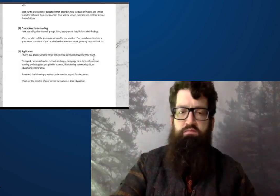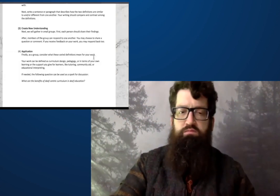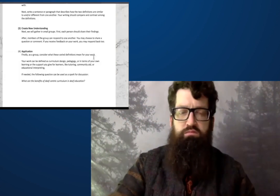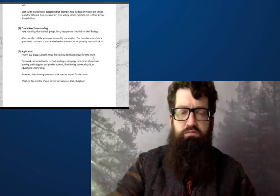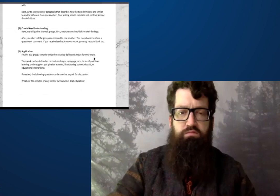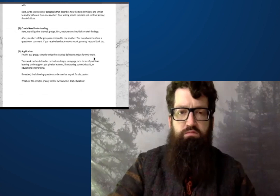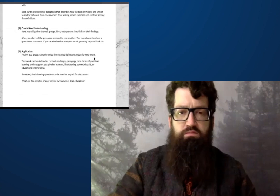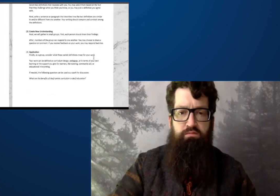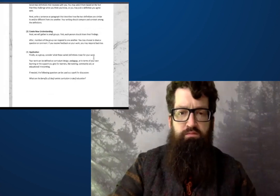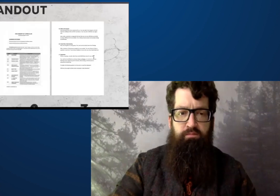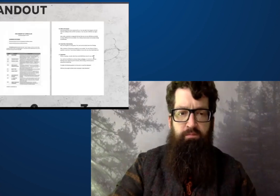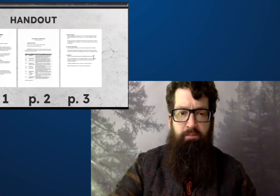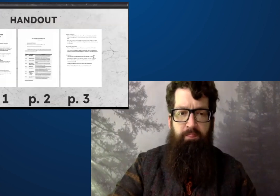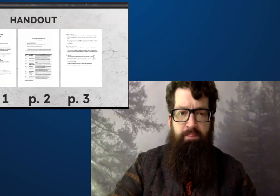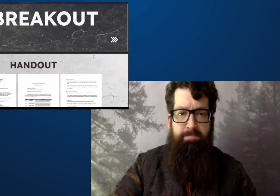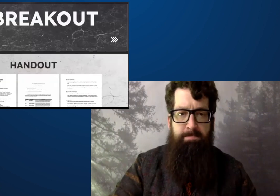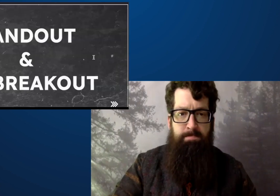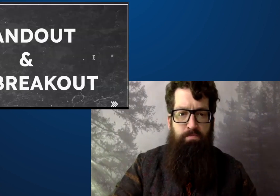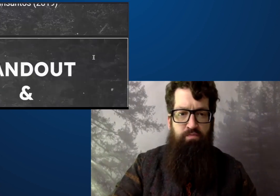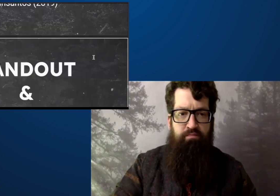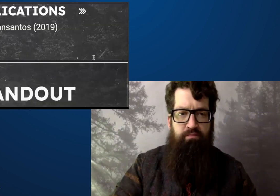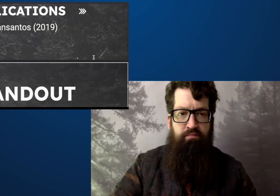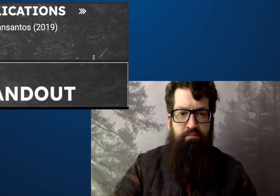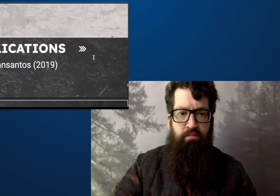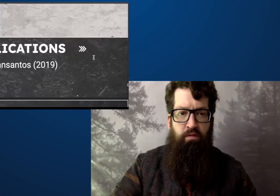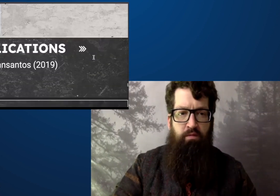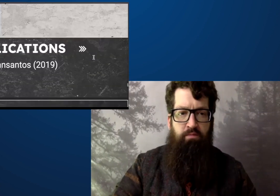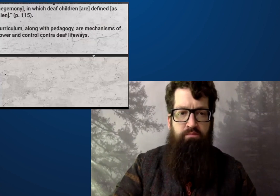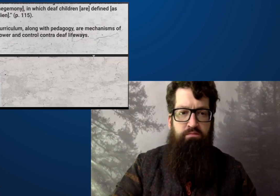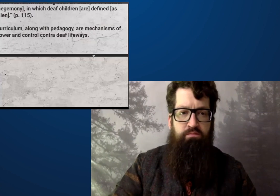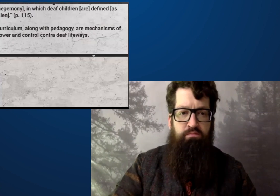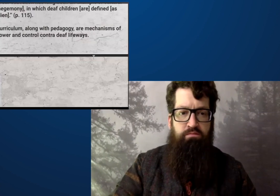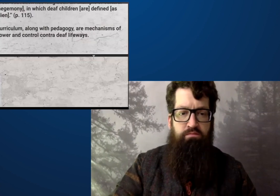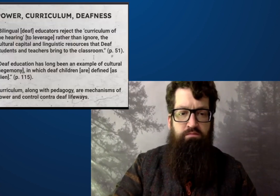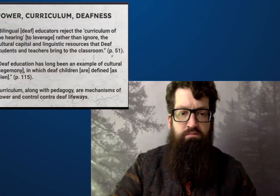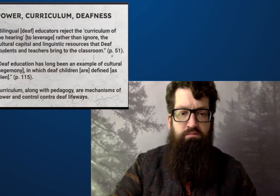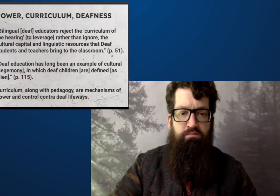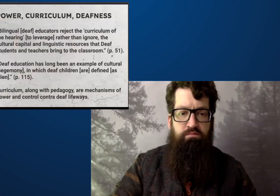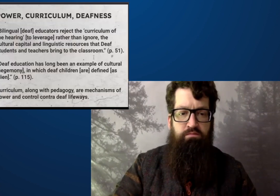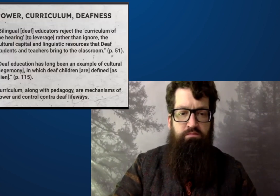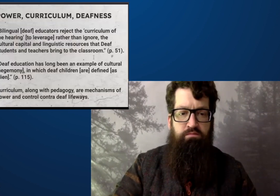Again, I'll show you again one aspect of my presentation.